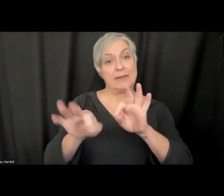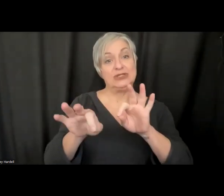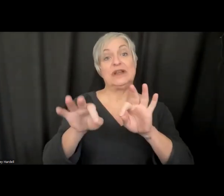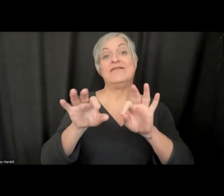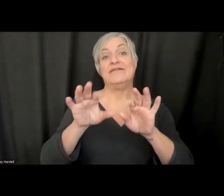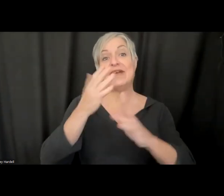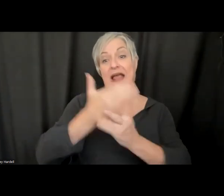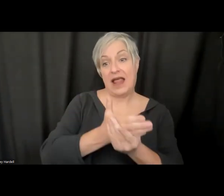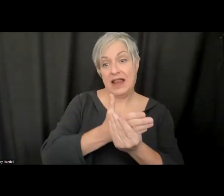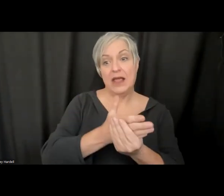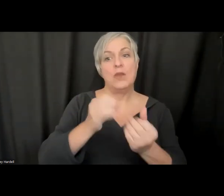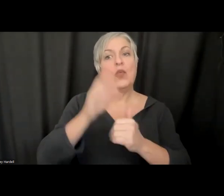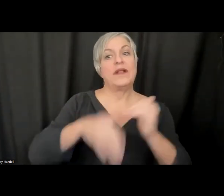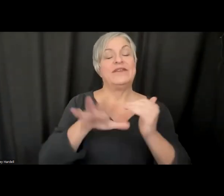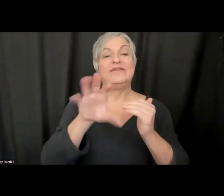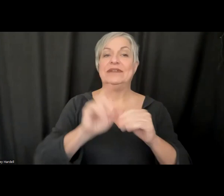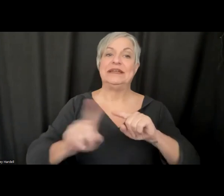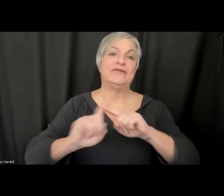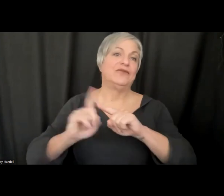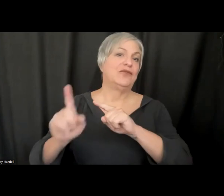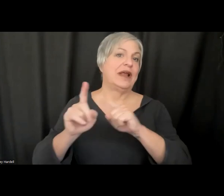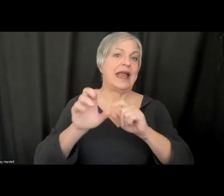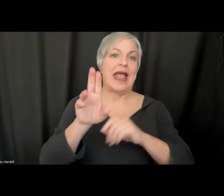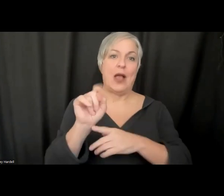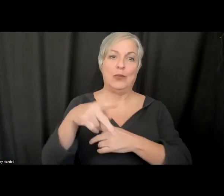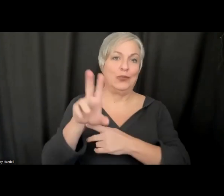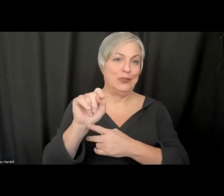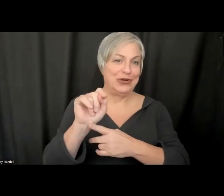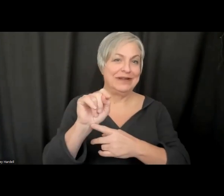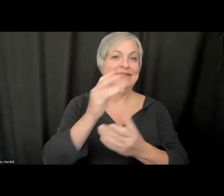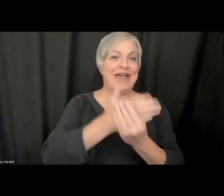different output and caption formats, and included in those